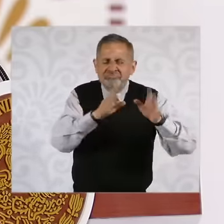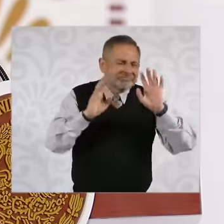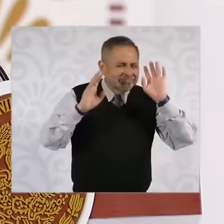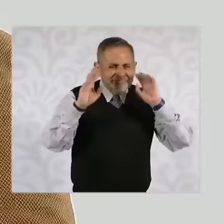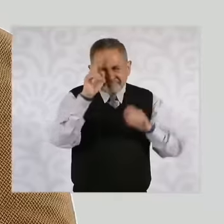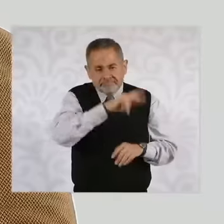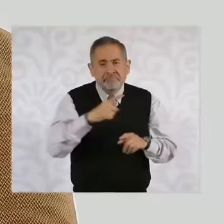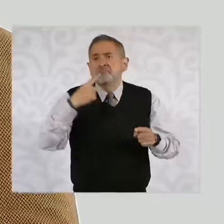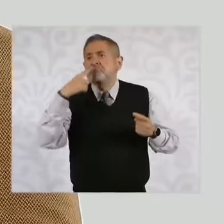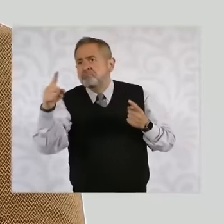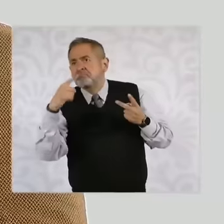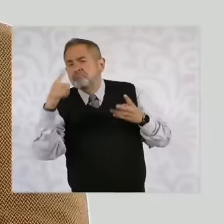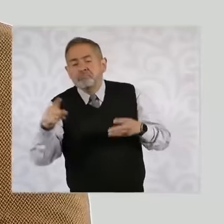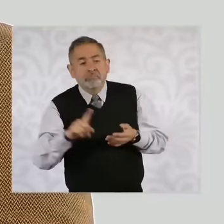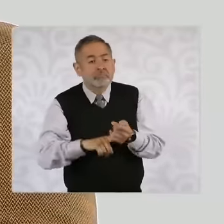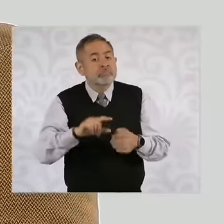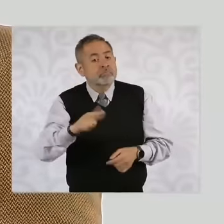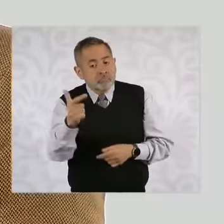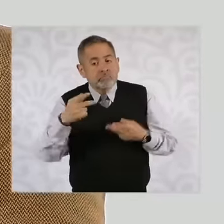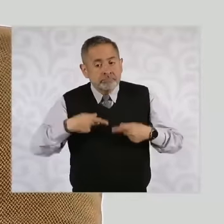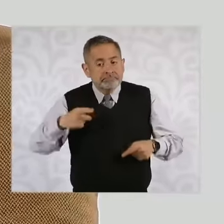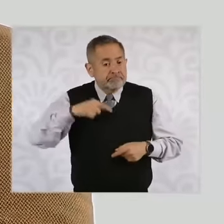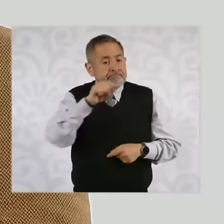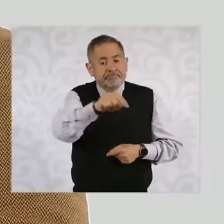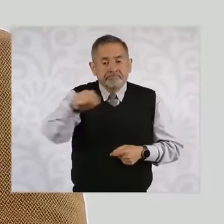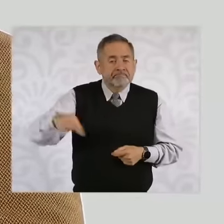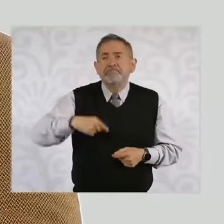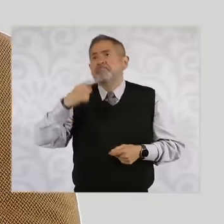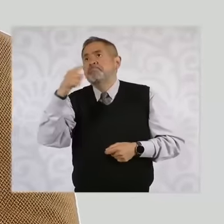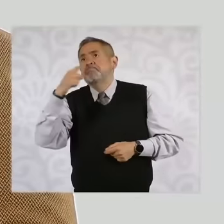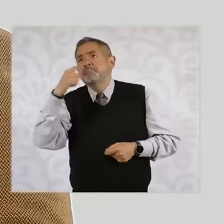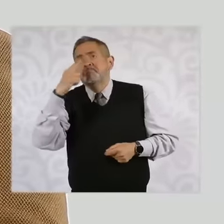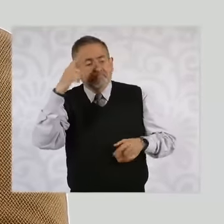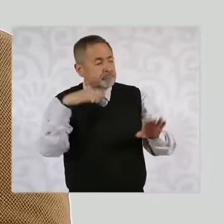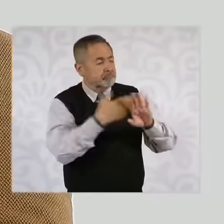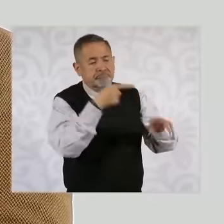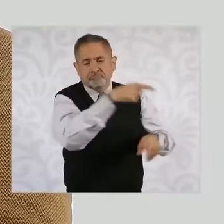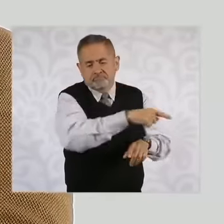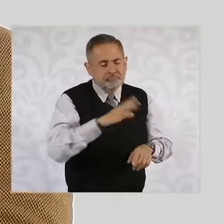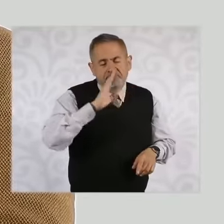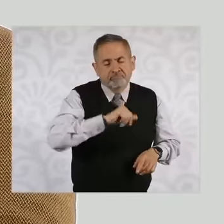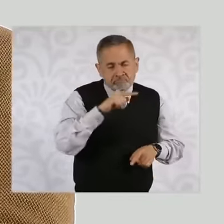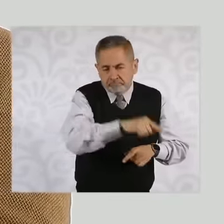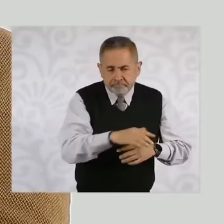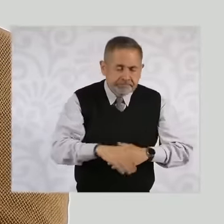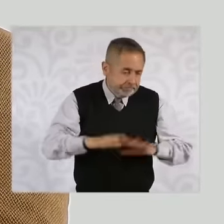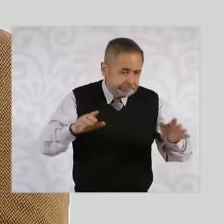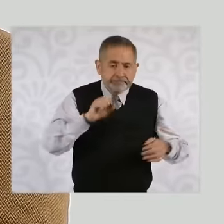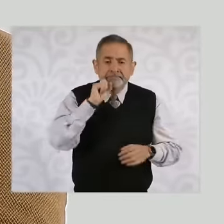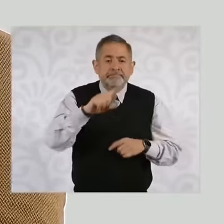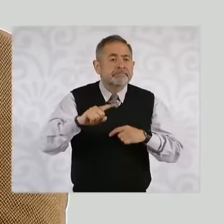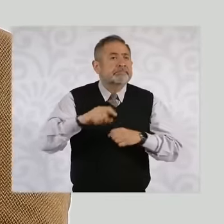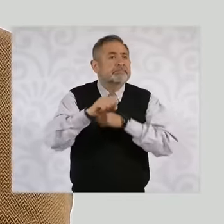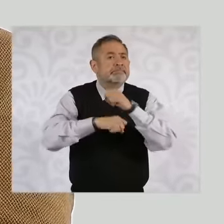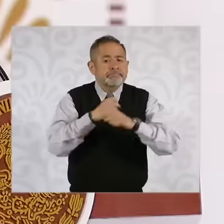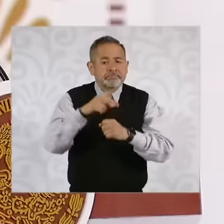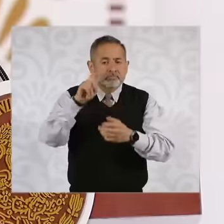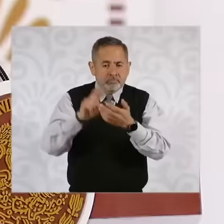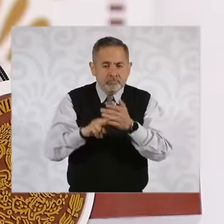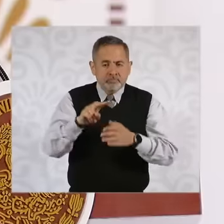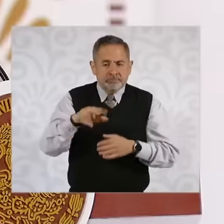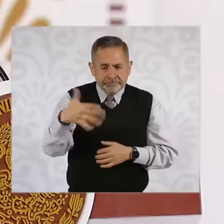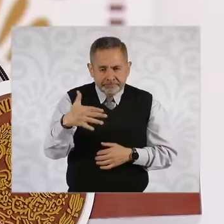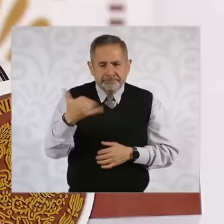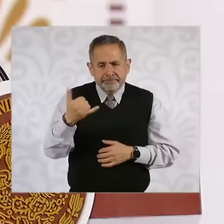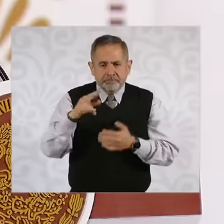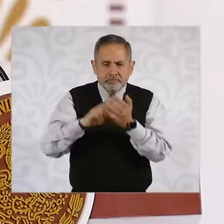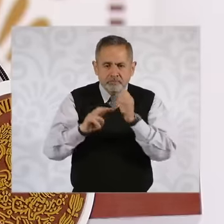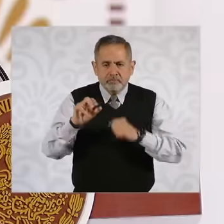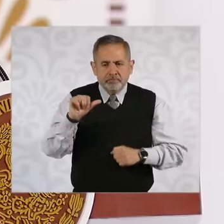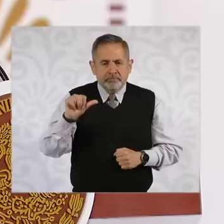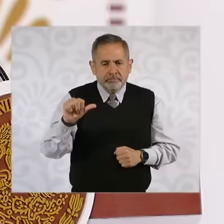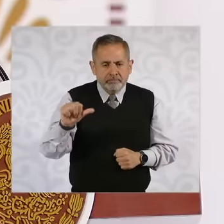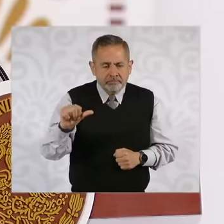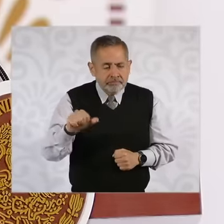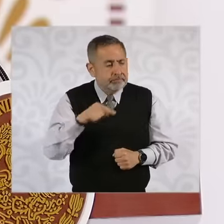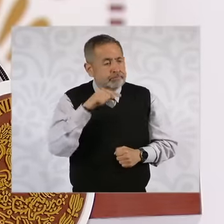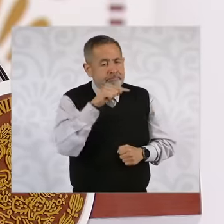complaint from 12 public servants at that time also in 2015 2016. It says that its record of Misconduct